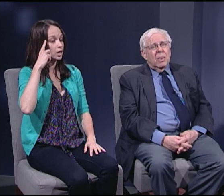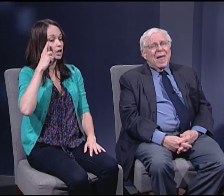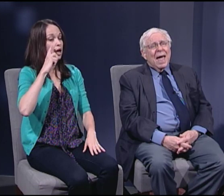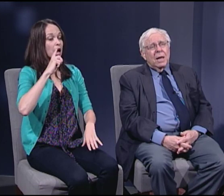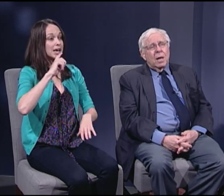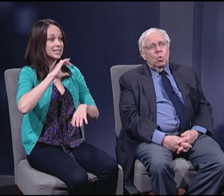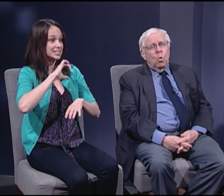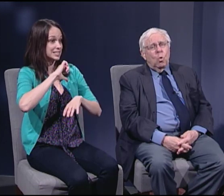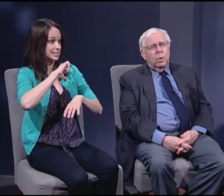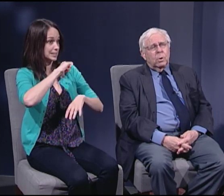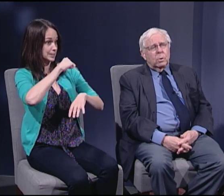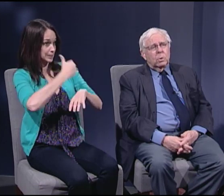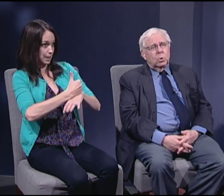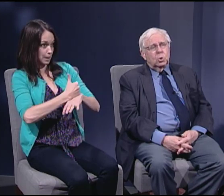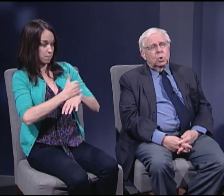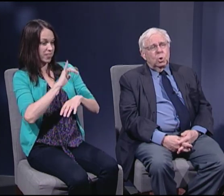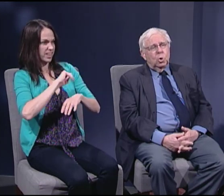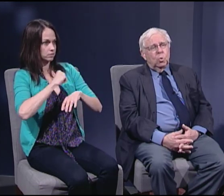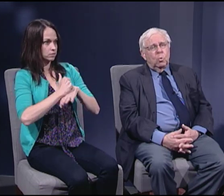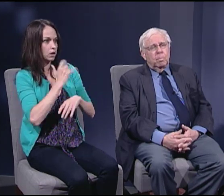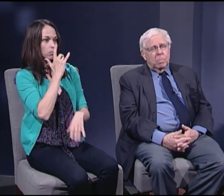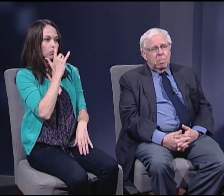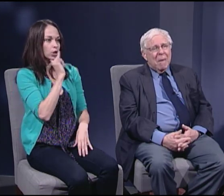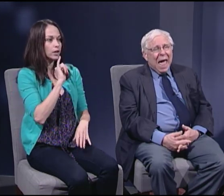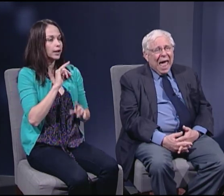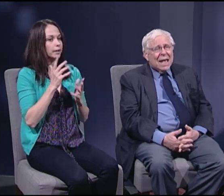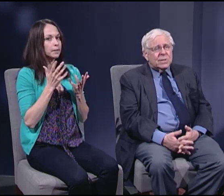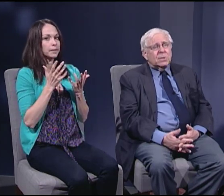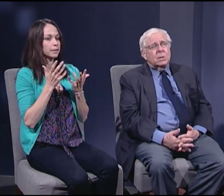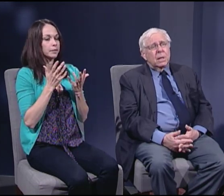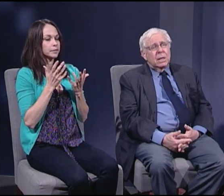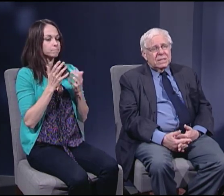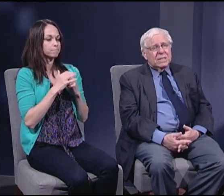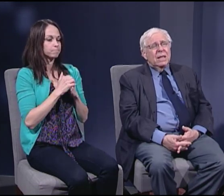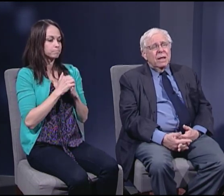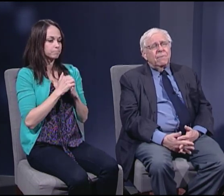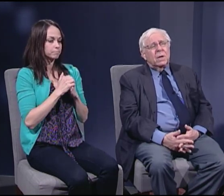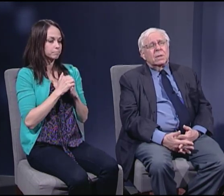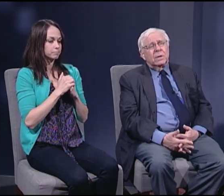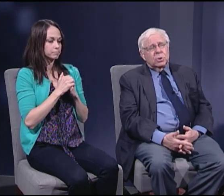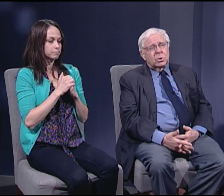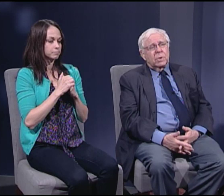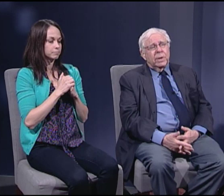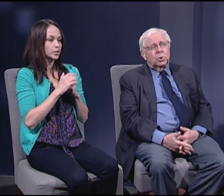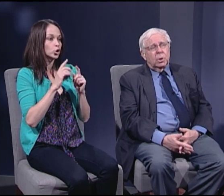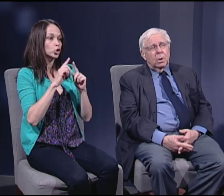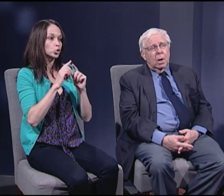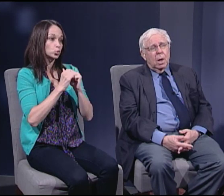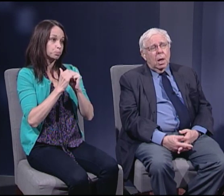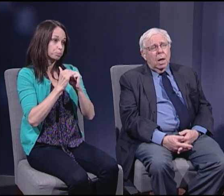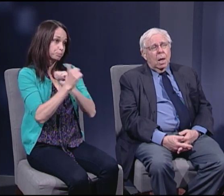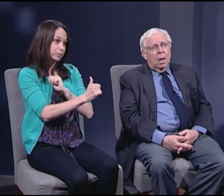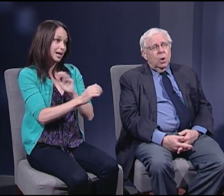that in order to pass significant legislation,